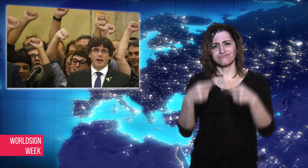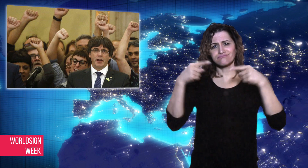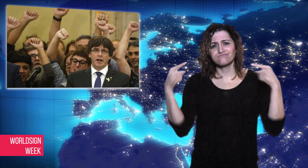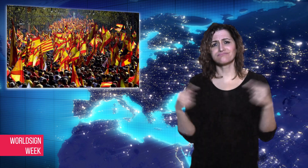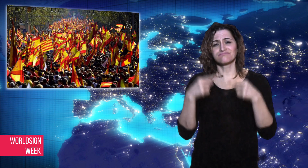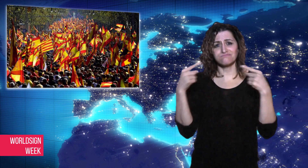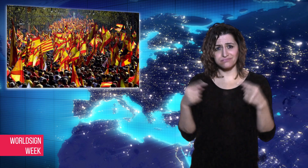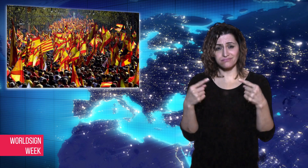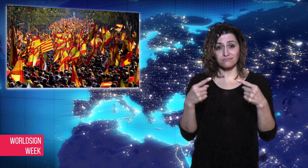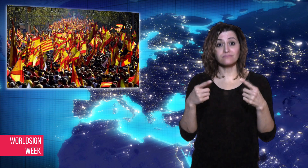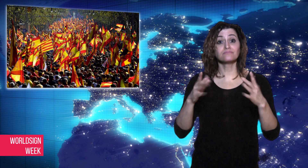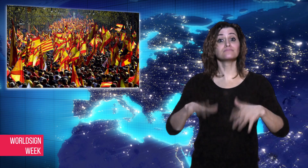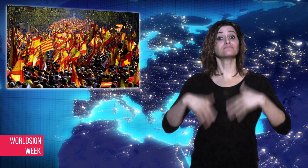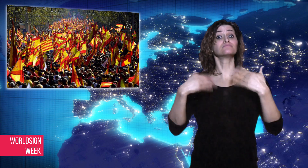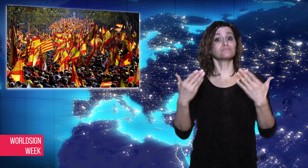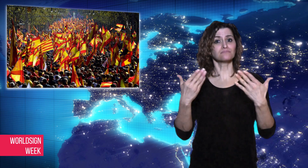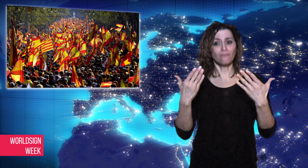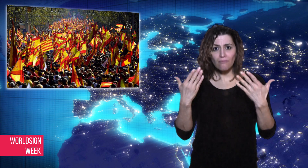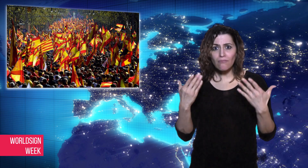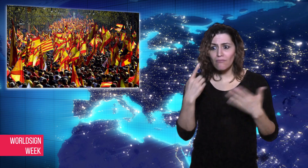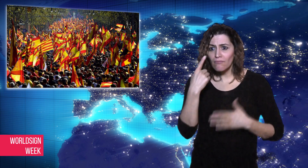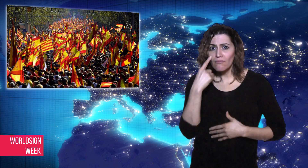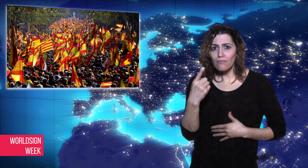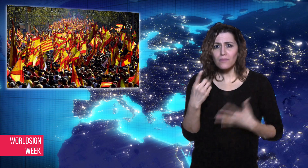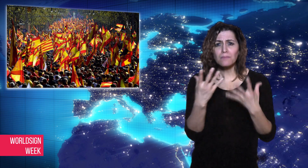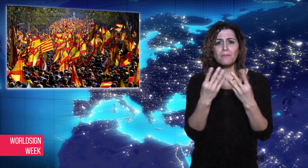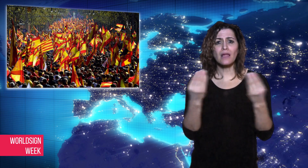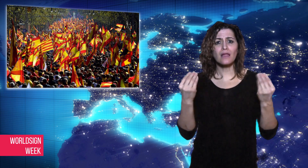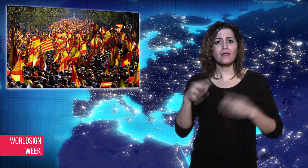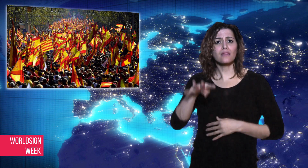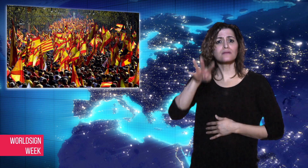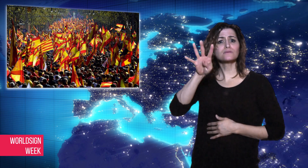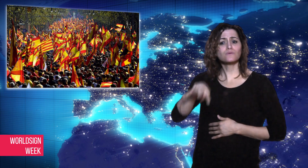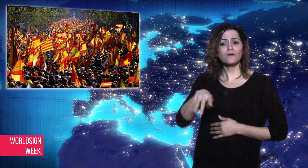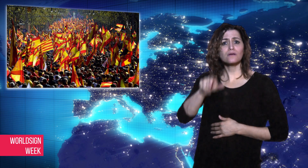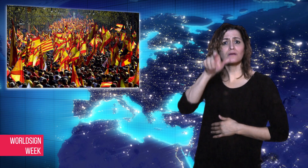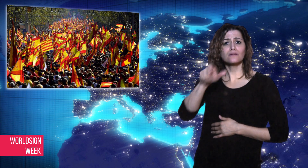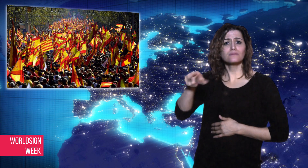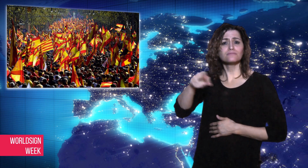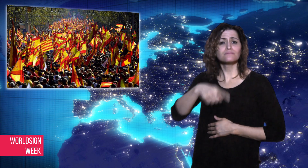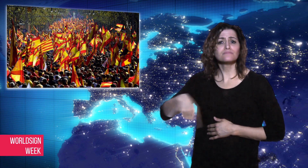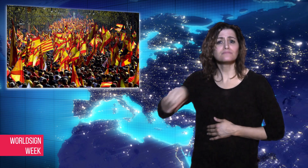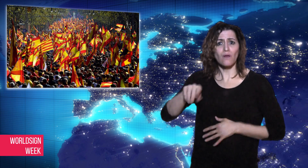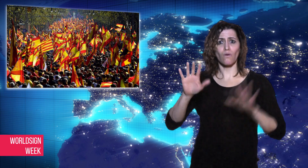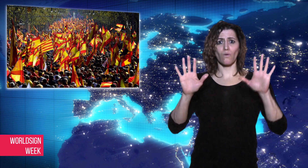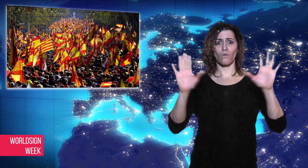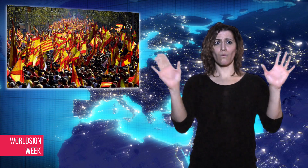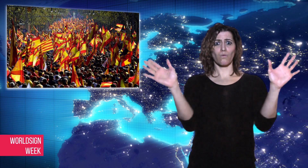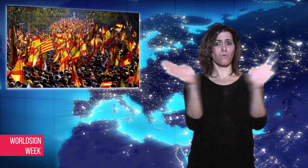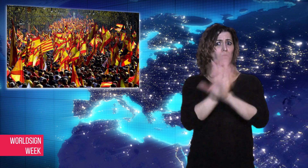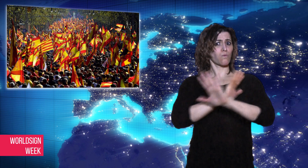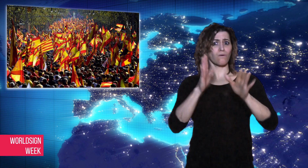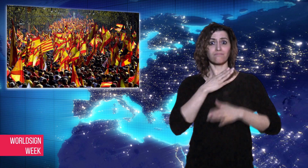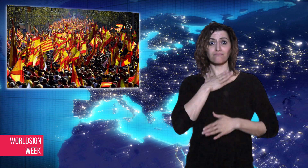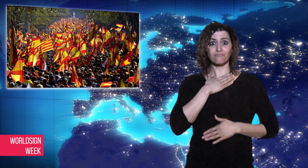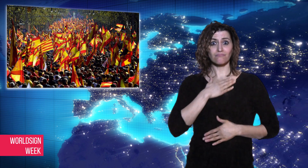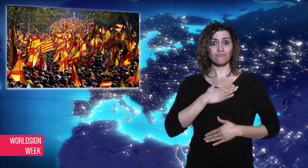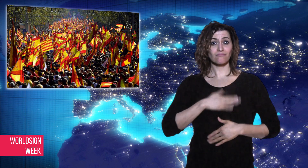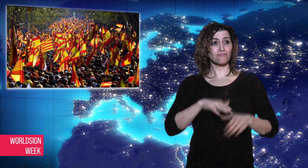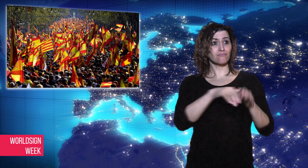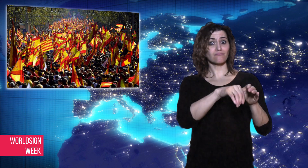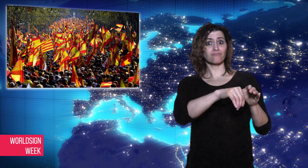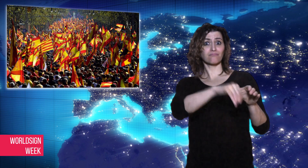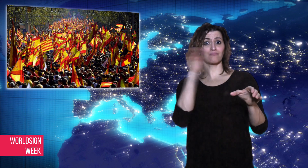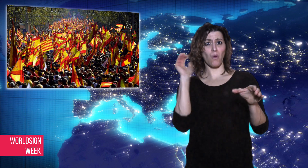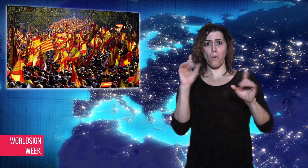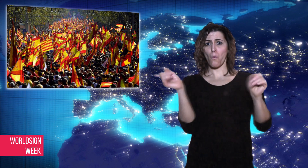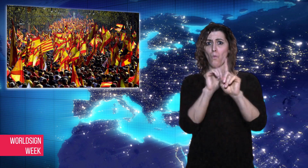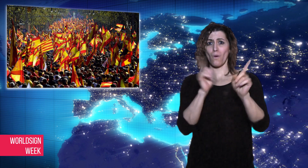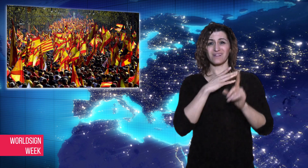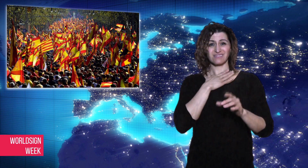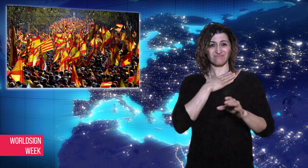October 1st. Then many Catalans